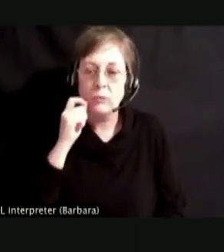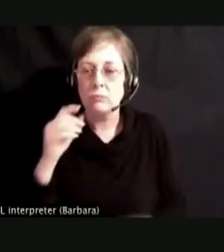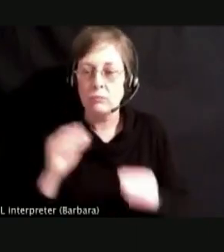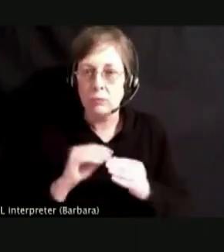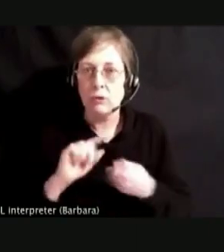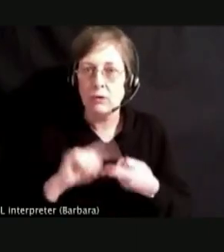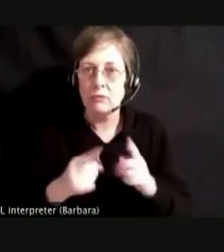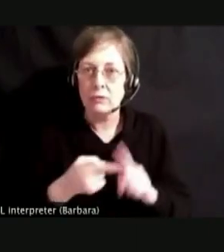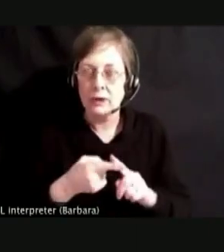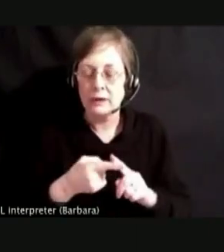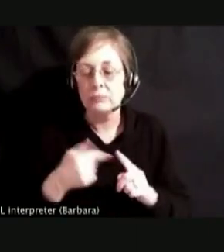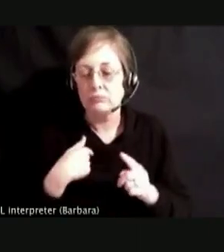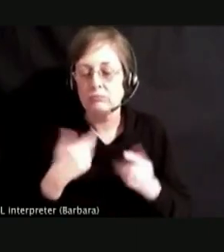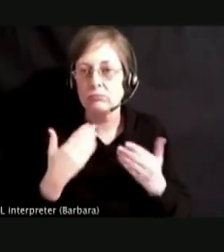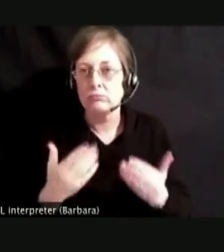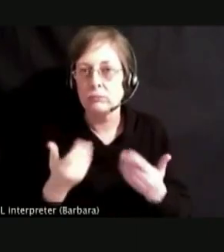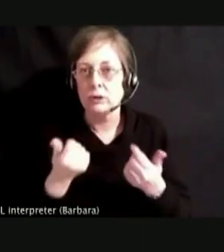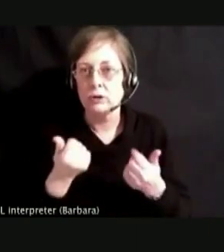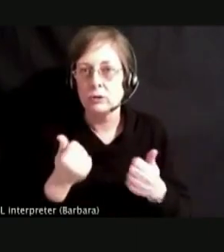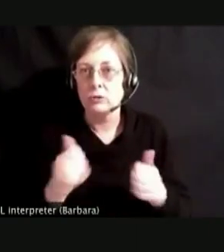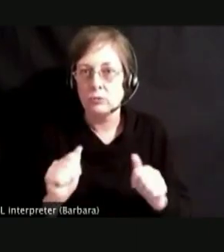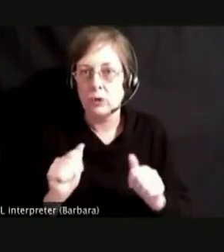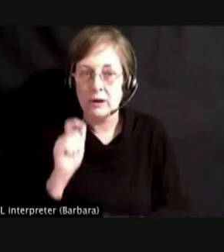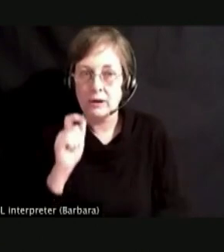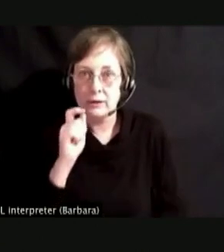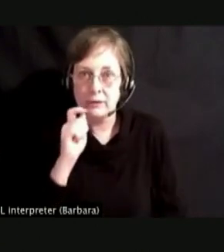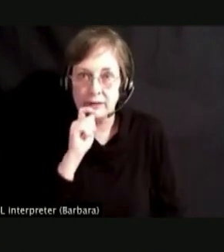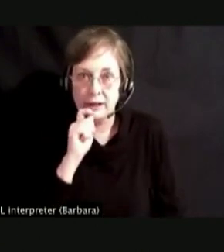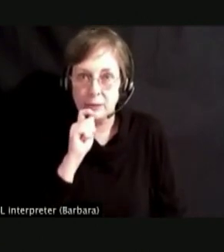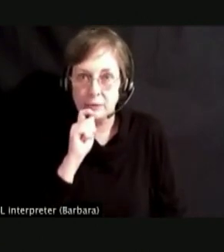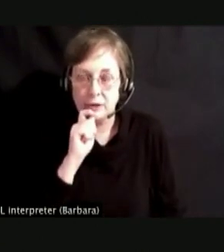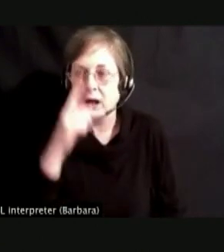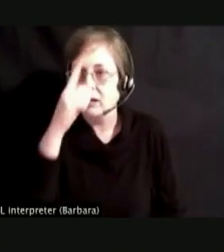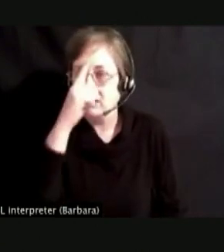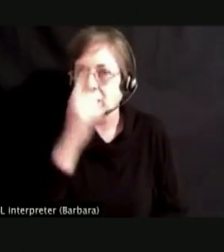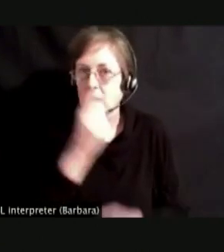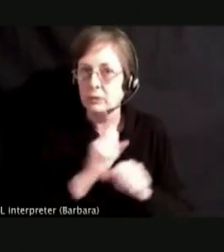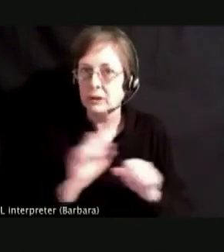AND I THOUGHT IT WAS SAFE. IT WASN'T.